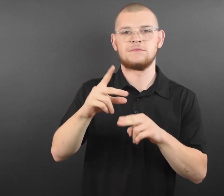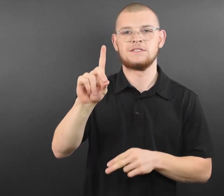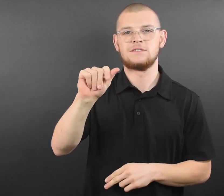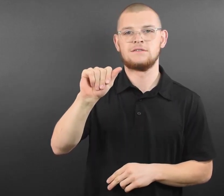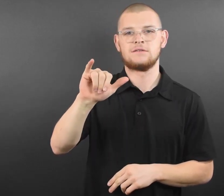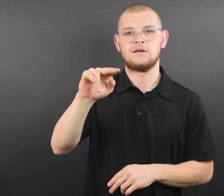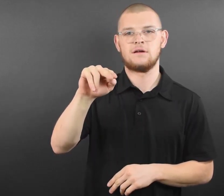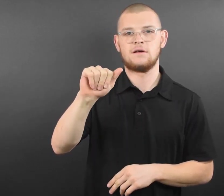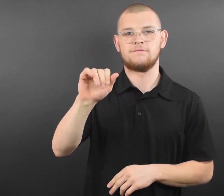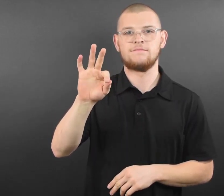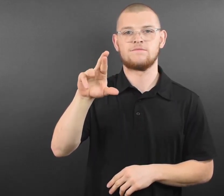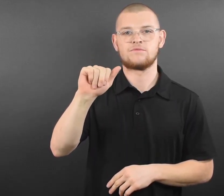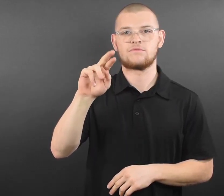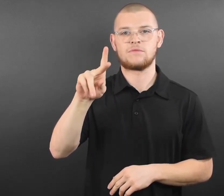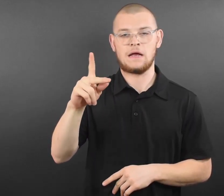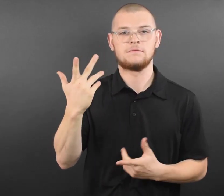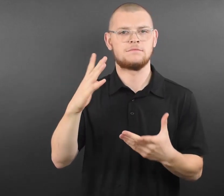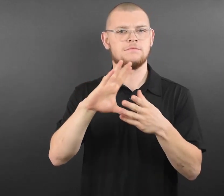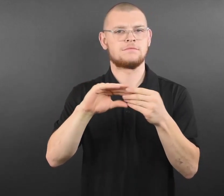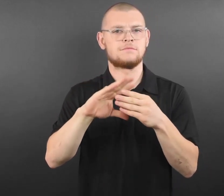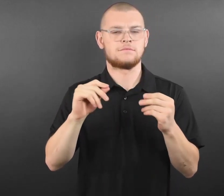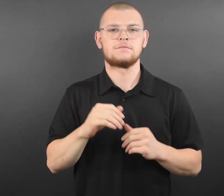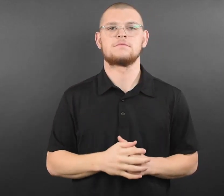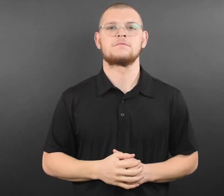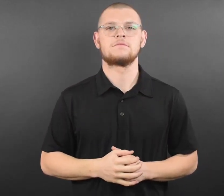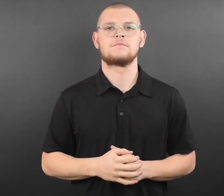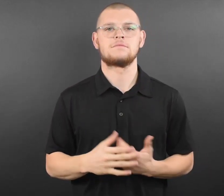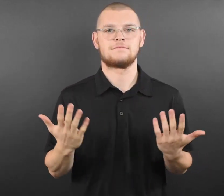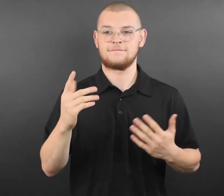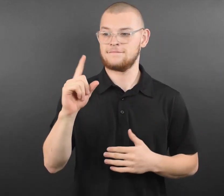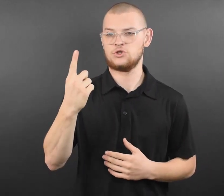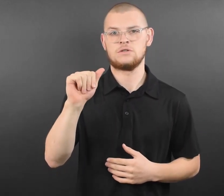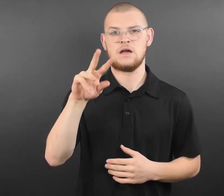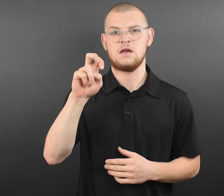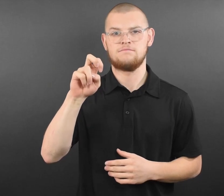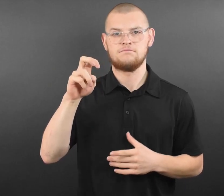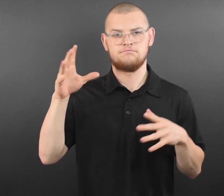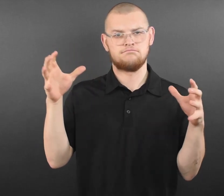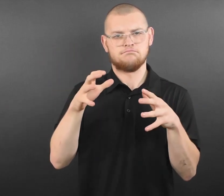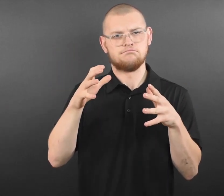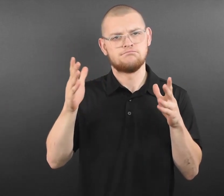learn what it takes to provide daily care and conservation for all the creatures of Como Zoo.”